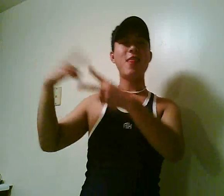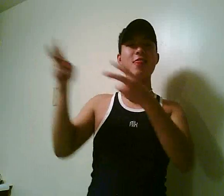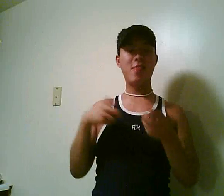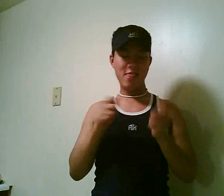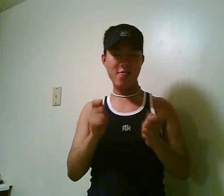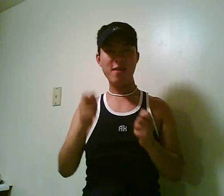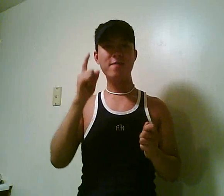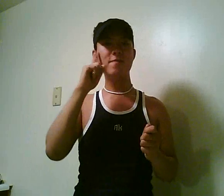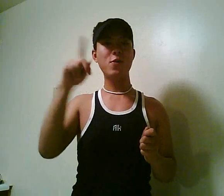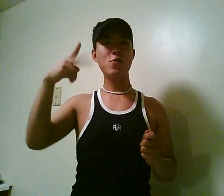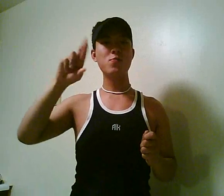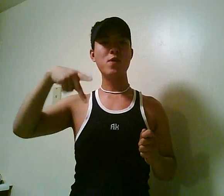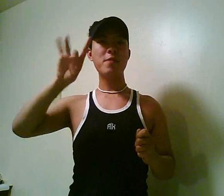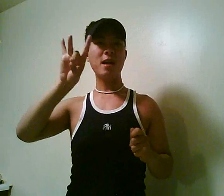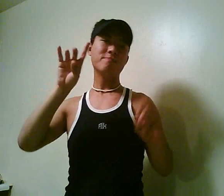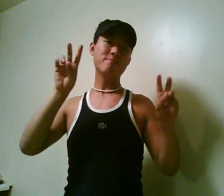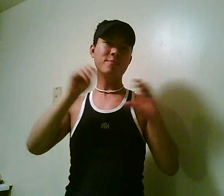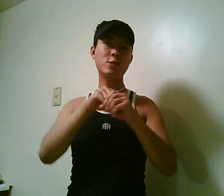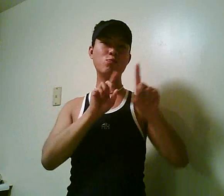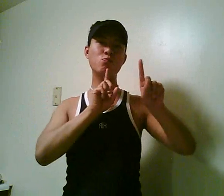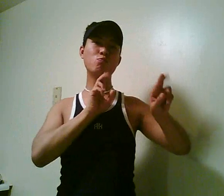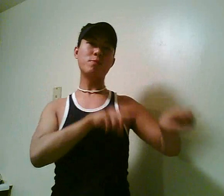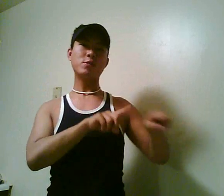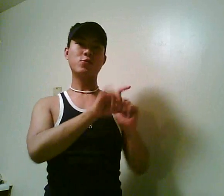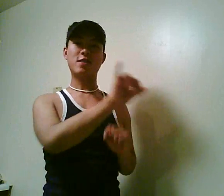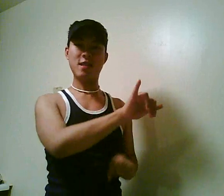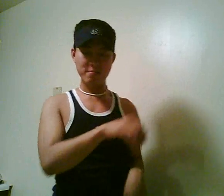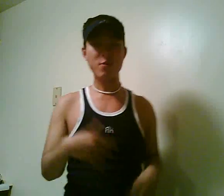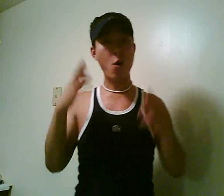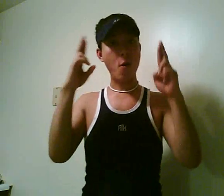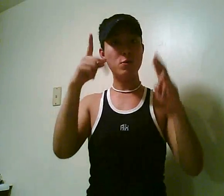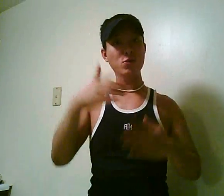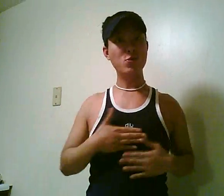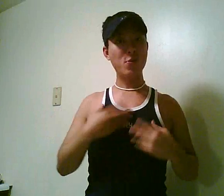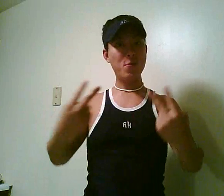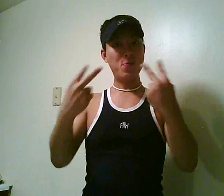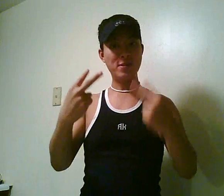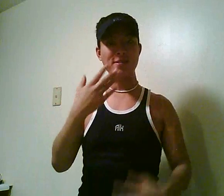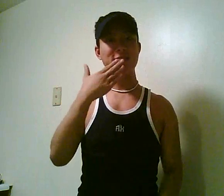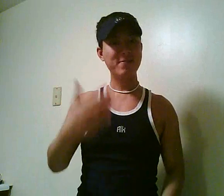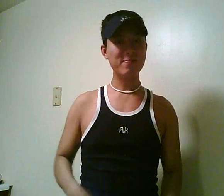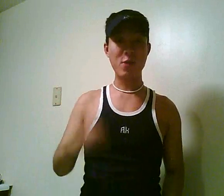I modified it for Prop 8 in response to that. I hope you'll enjoy watching this! Thank you!